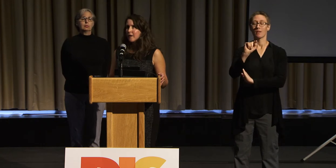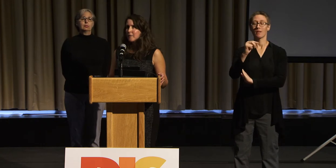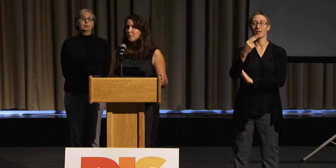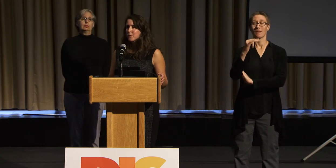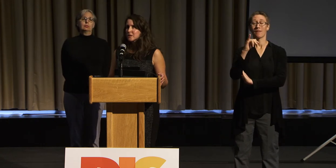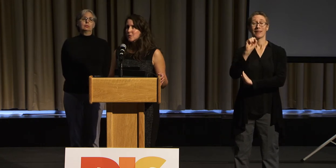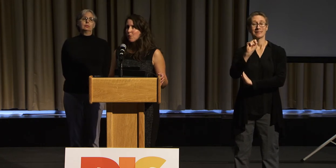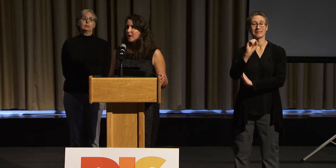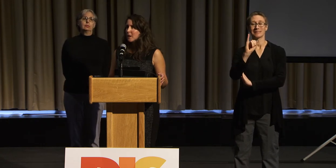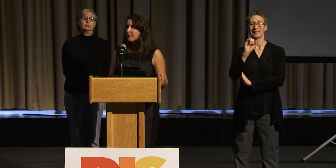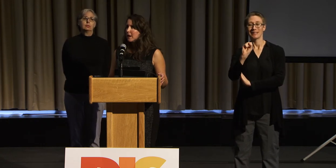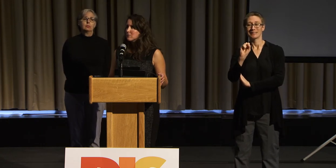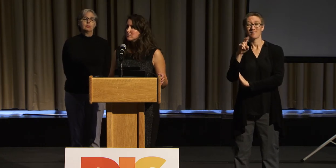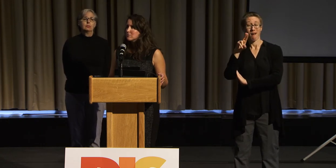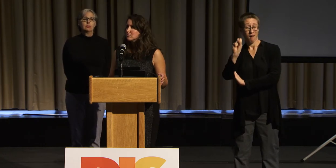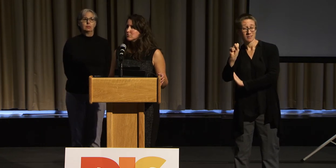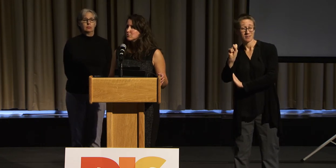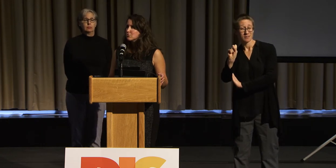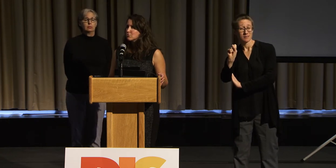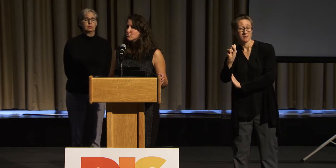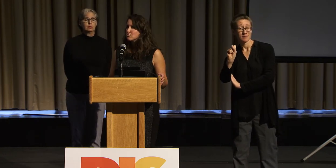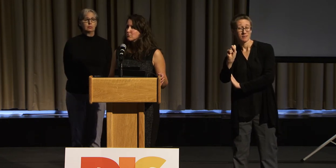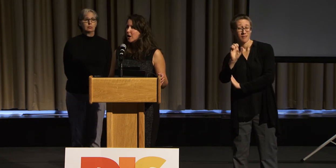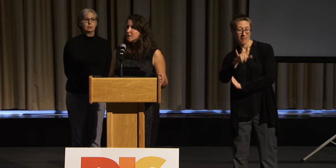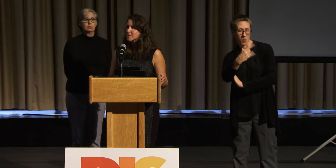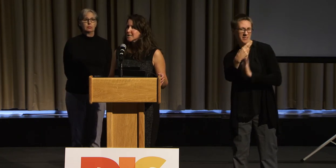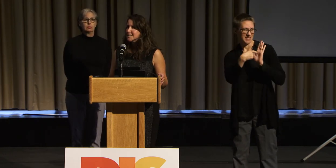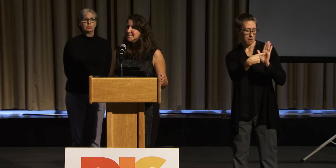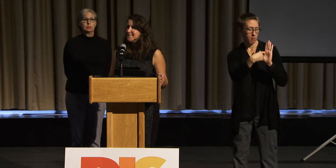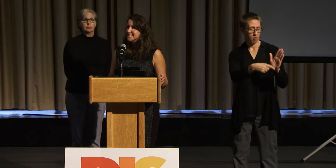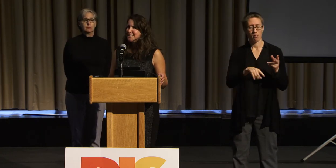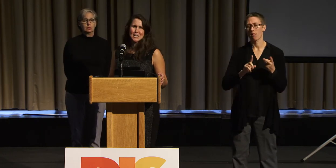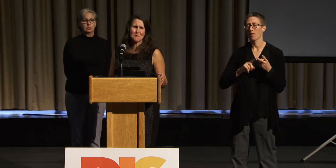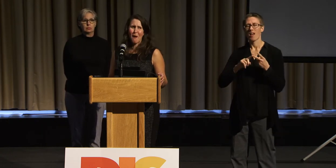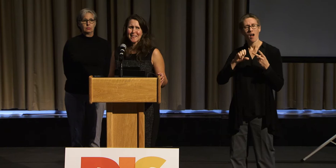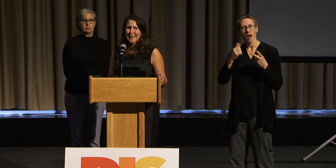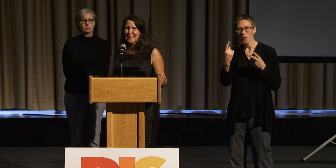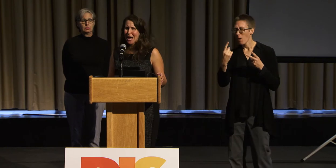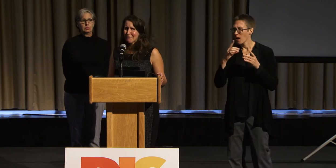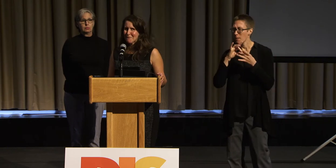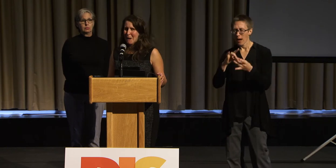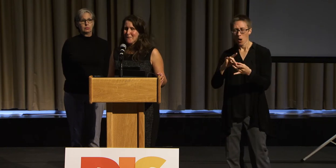what was the one about drugs? There's one that I cannot remember,